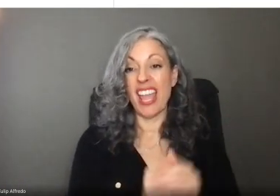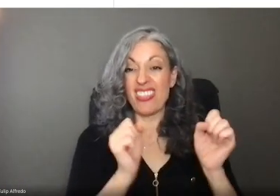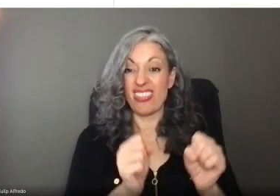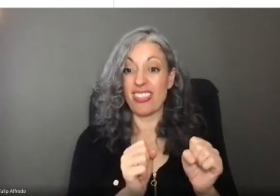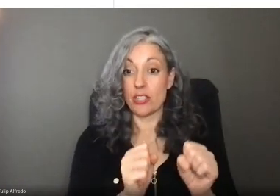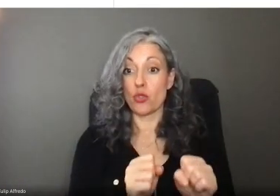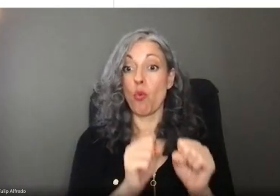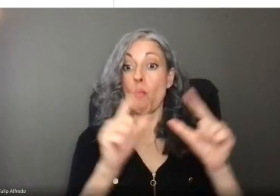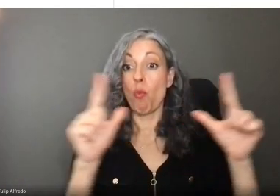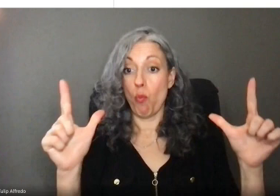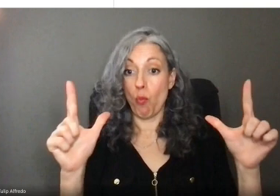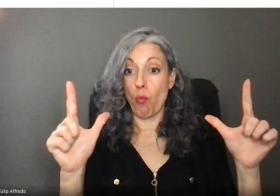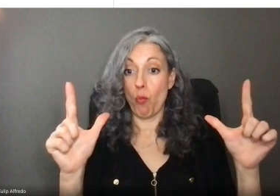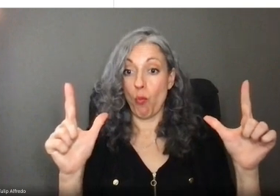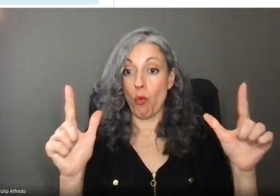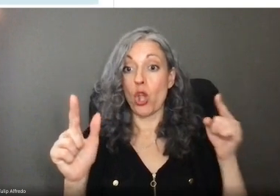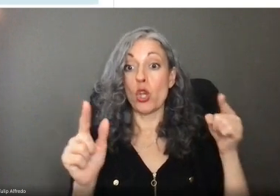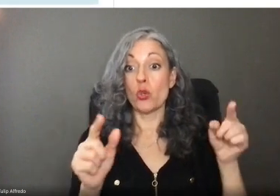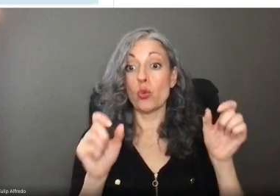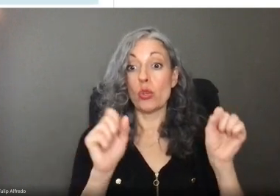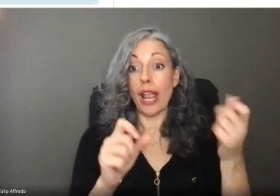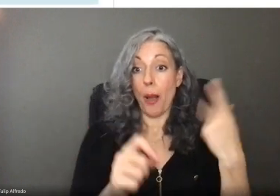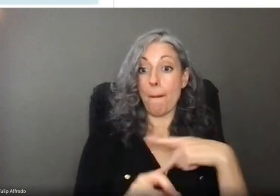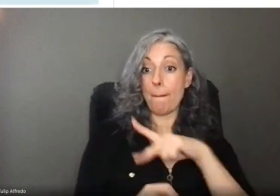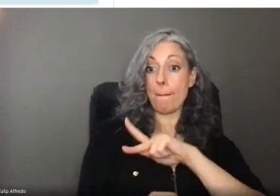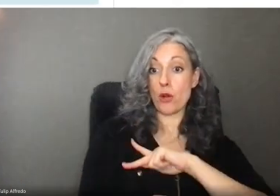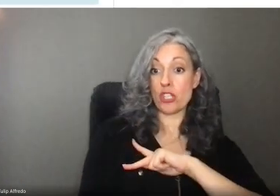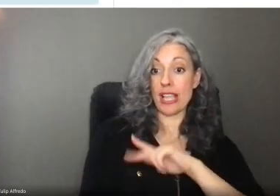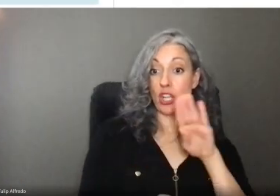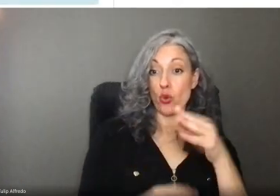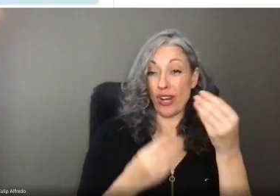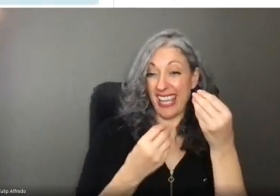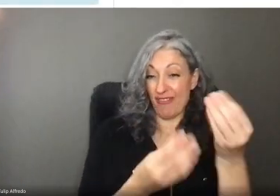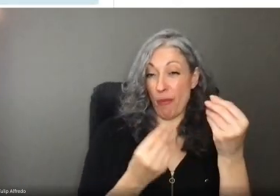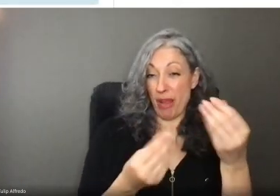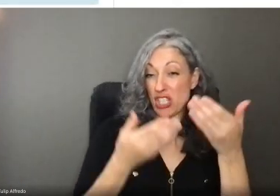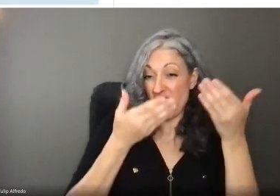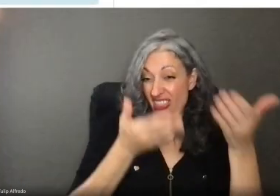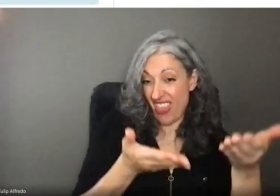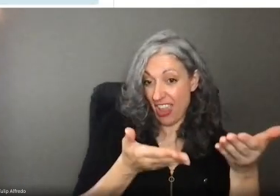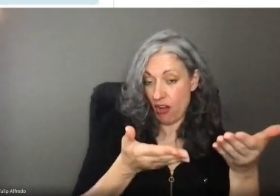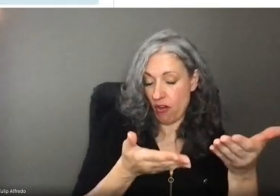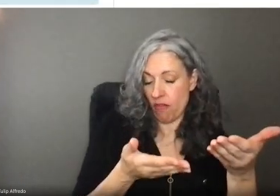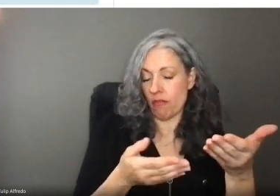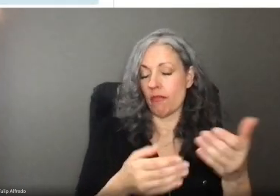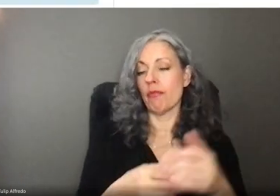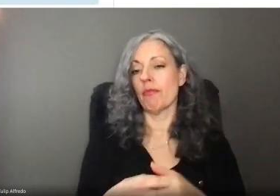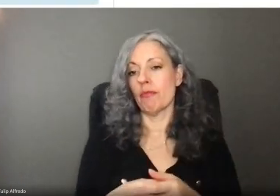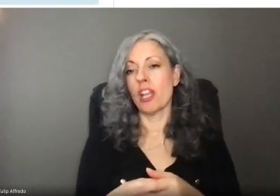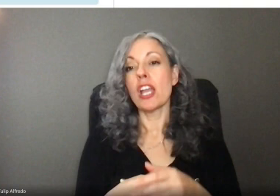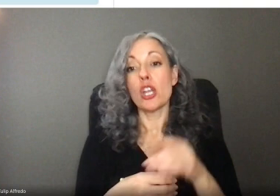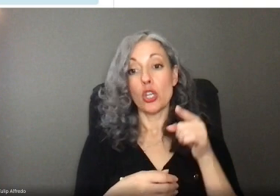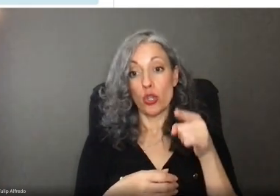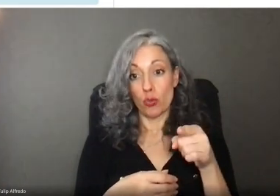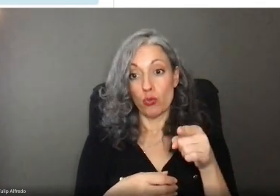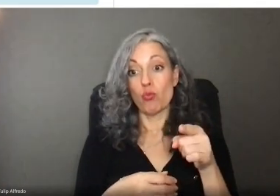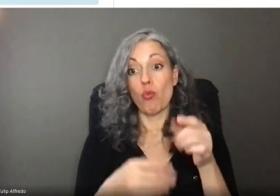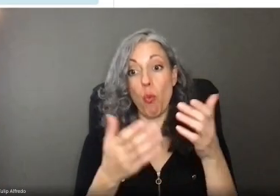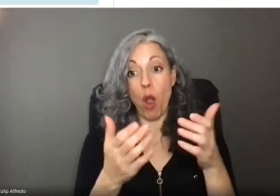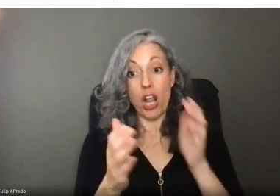This will open a new screen where you'll be able to personalize your account with your contact information, any pronouns and the way you would like us to communicate with you.